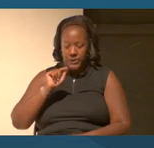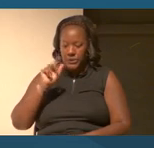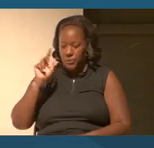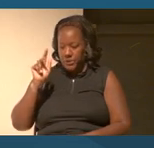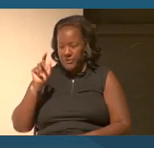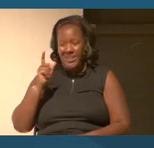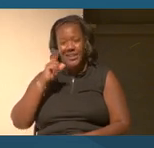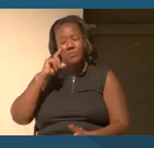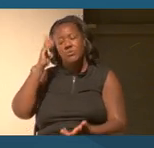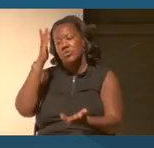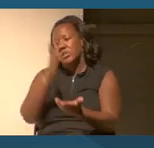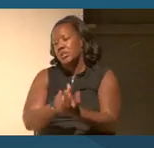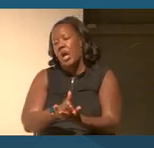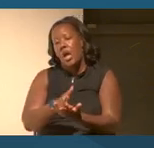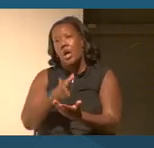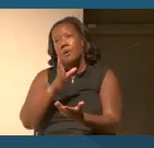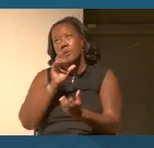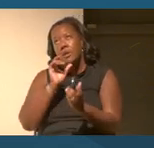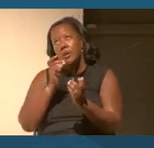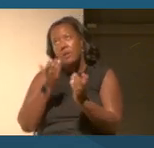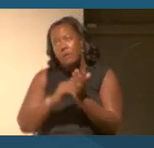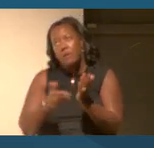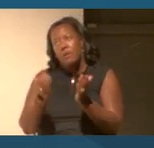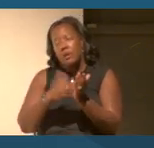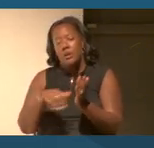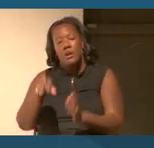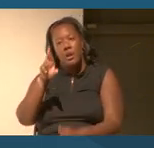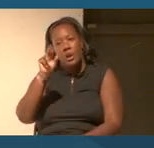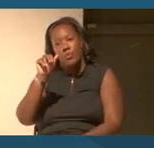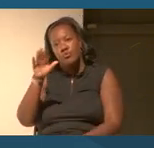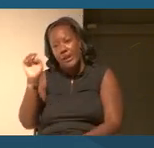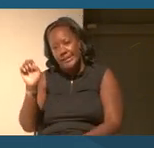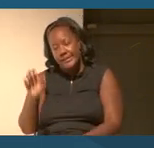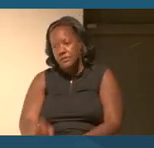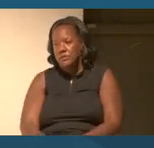about race, right? We're an American democracy where we value all people.